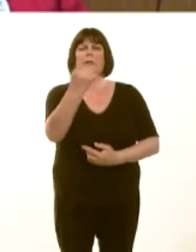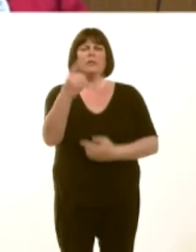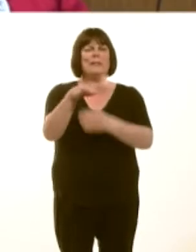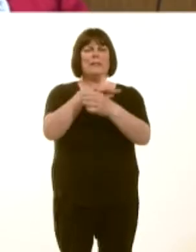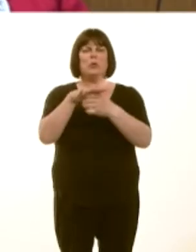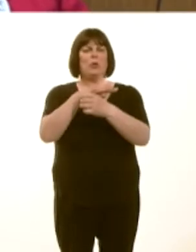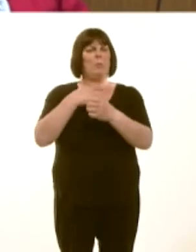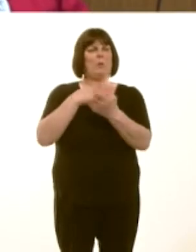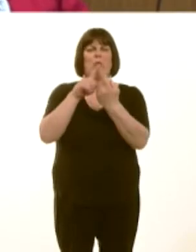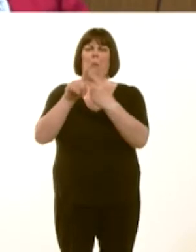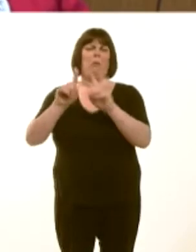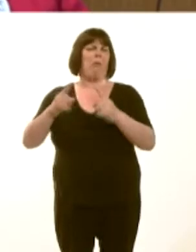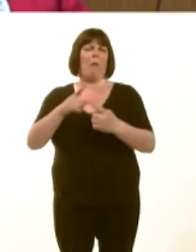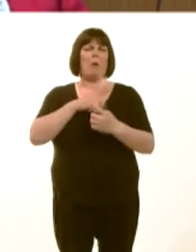because some will be more complicated than others.